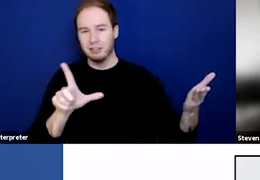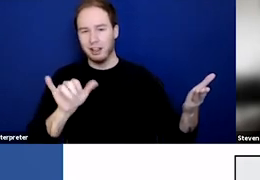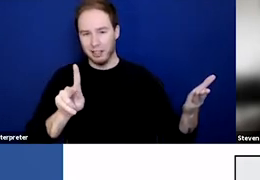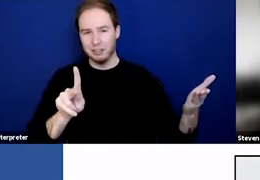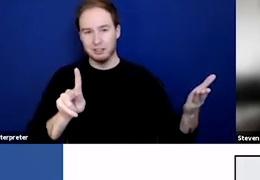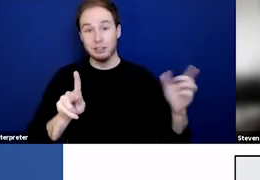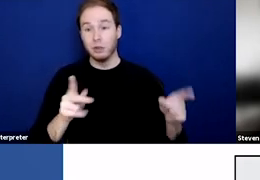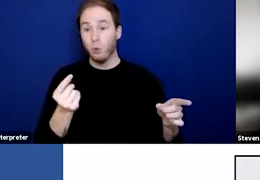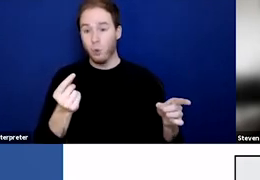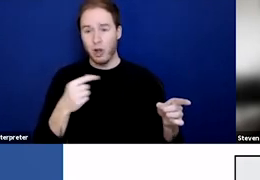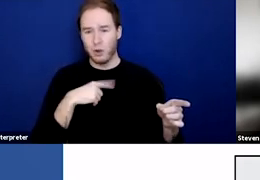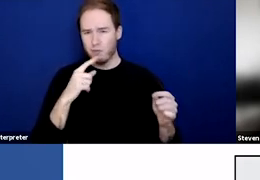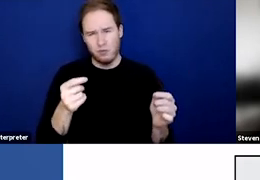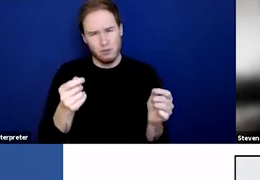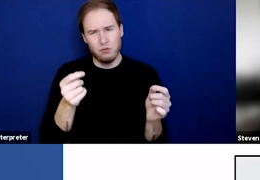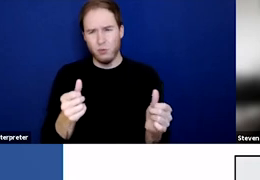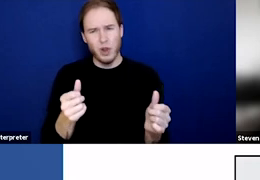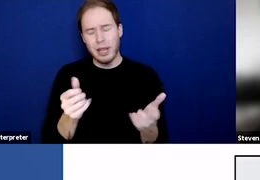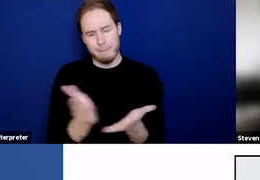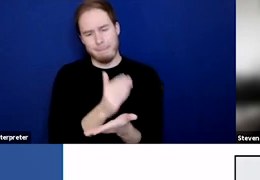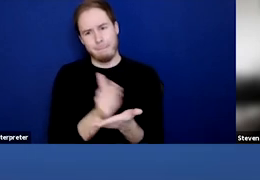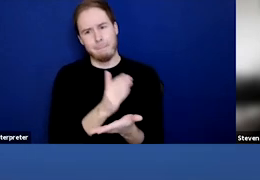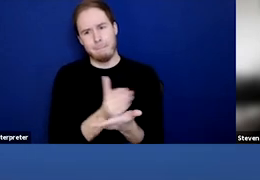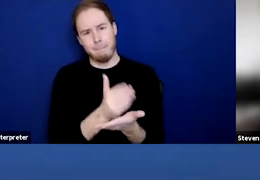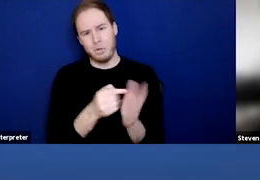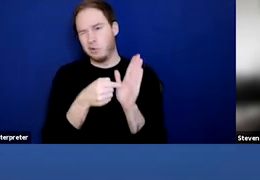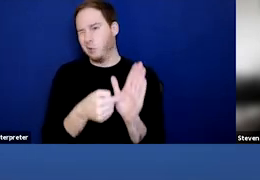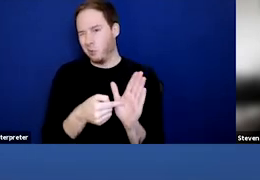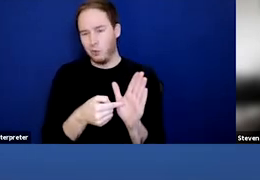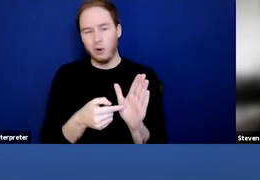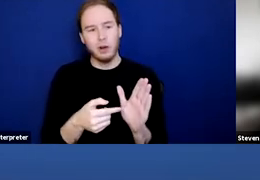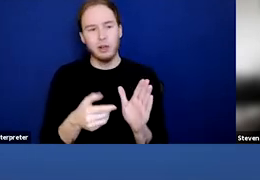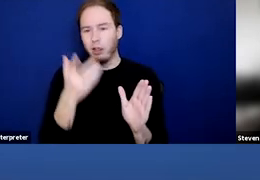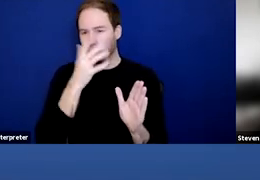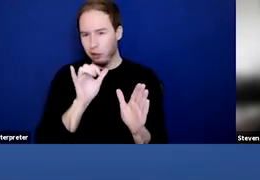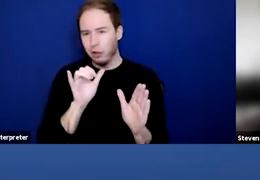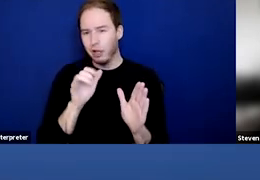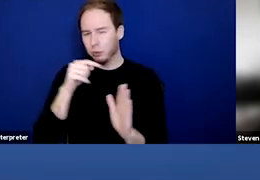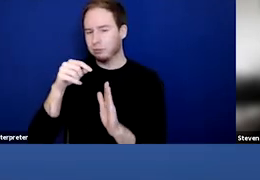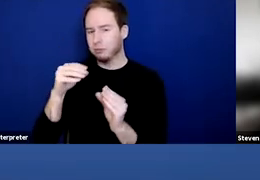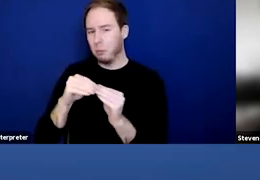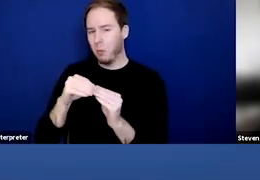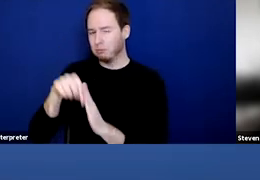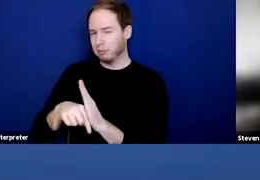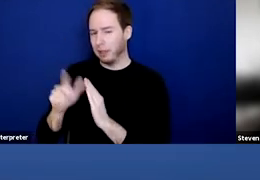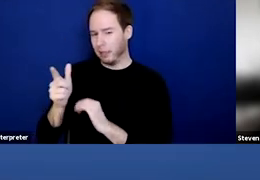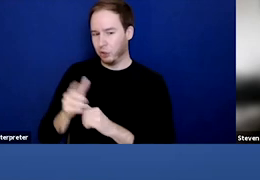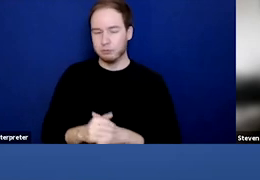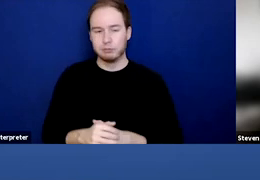is just take a really brief tour through it. And I'll get you on to the more important stuff here around the conversation.